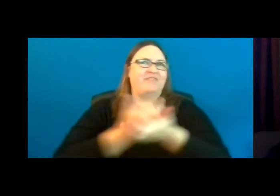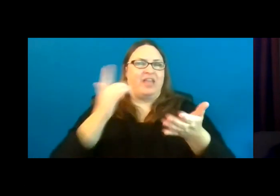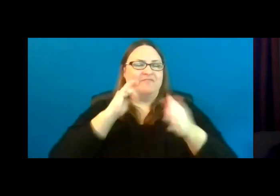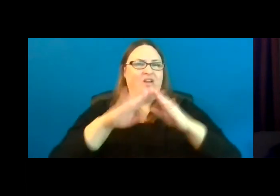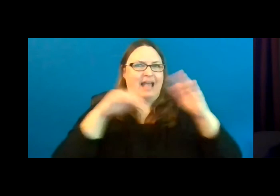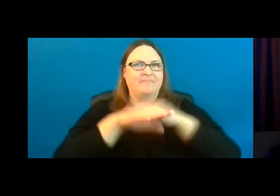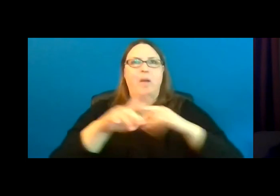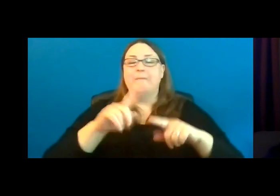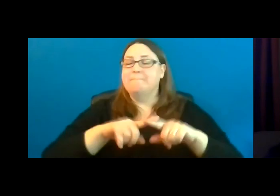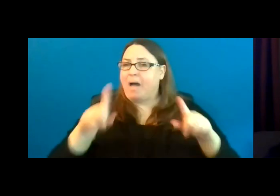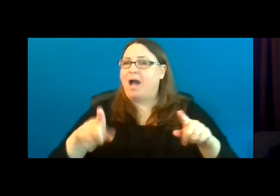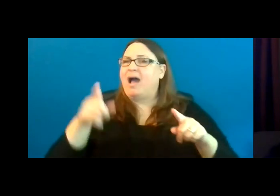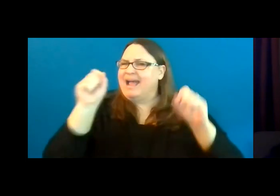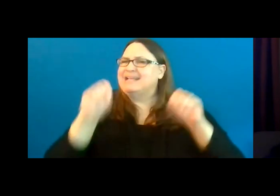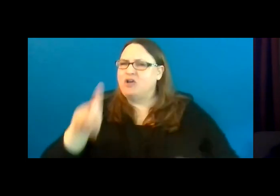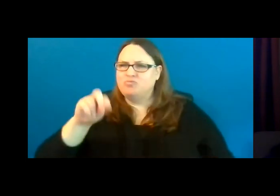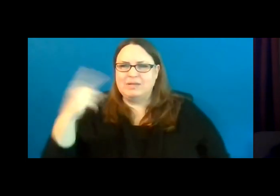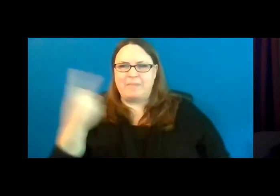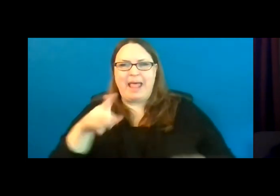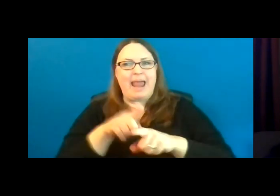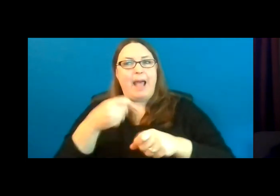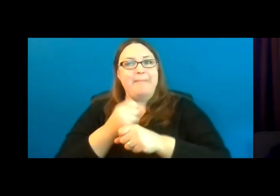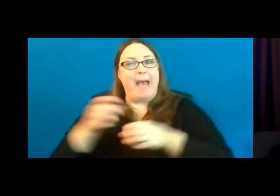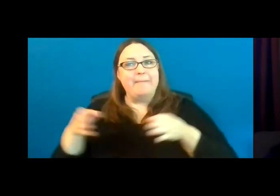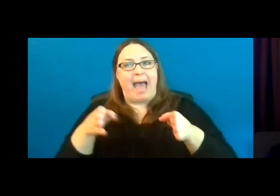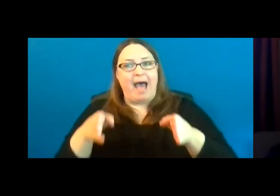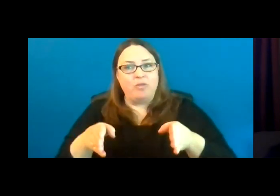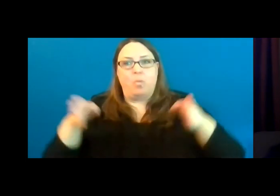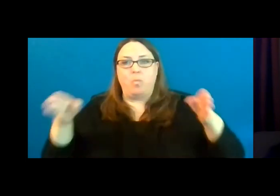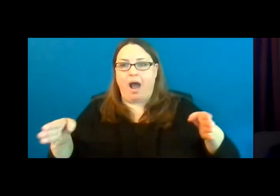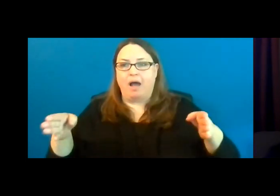Something like widening those access pathways. It doesn't have to be overwhelming and costly.